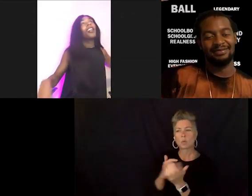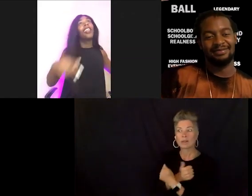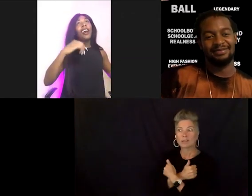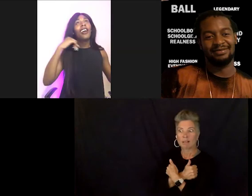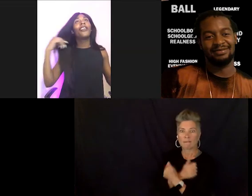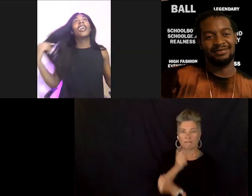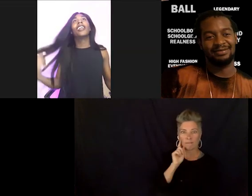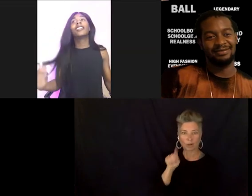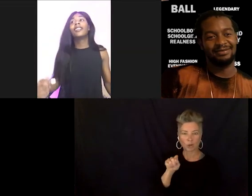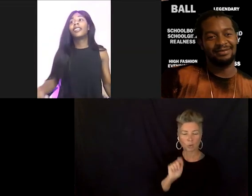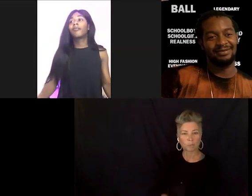Love is